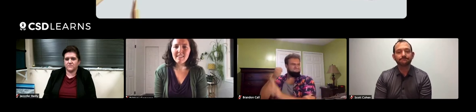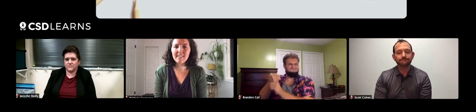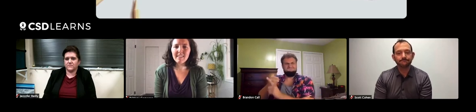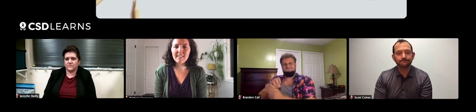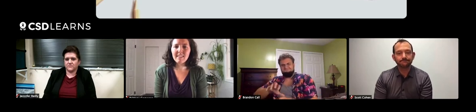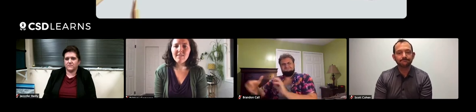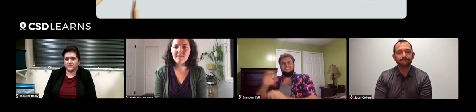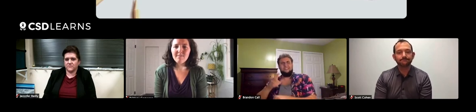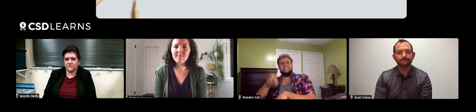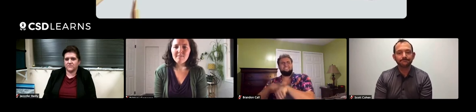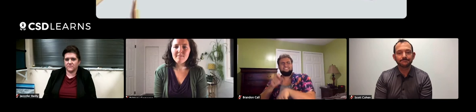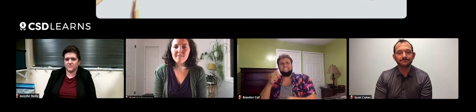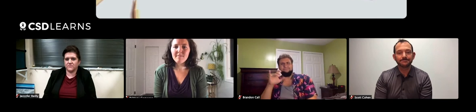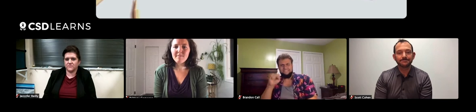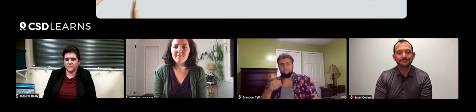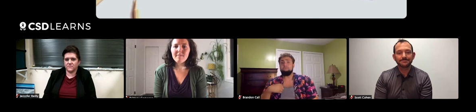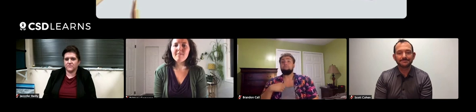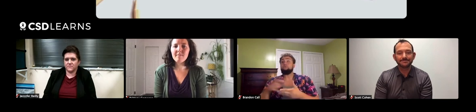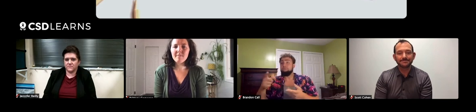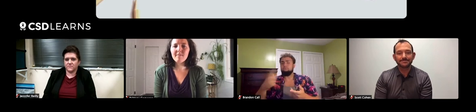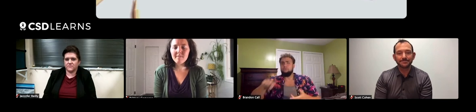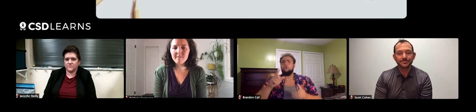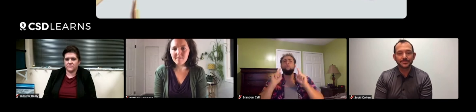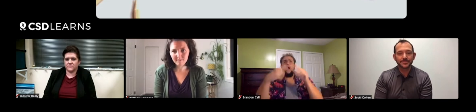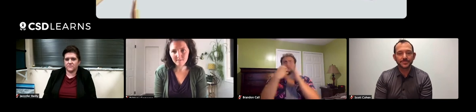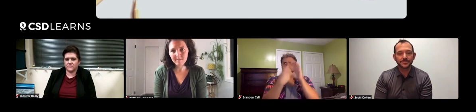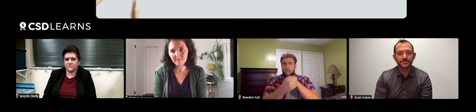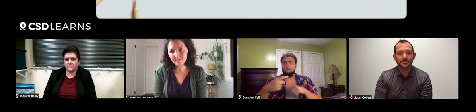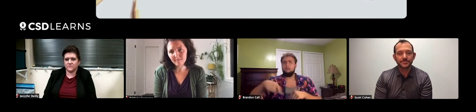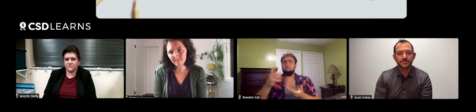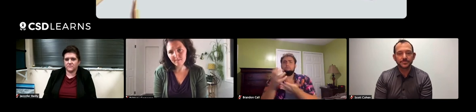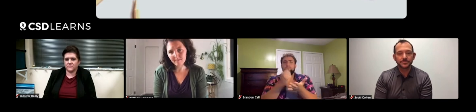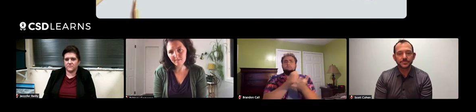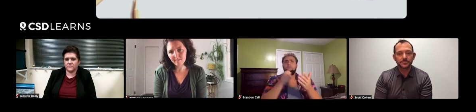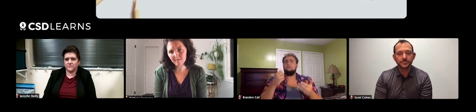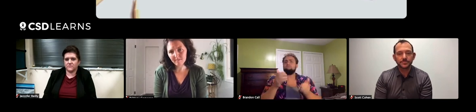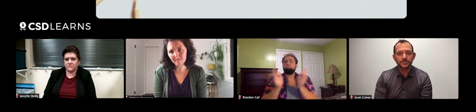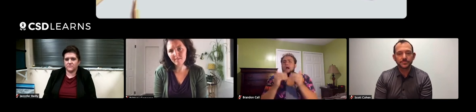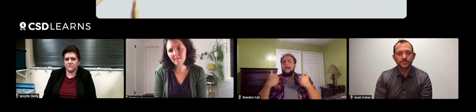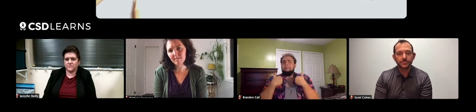and their environmental impact. So we go outside and we collect small animals.